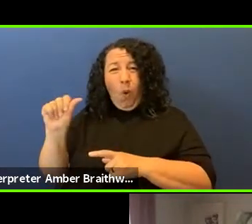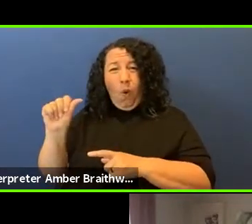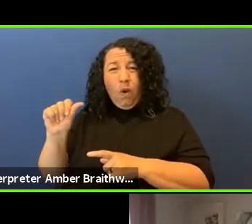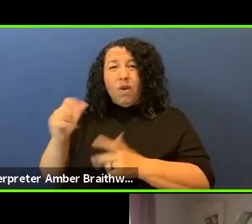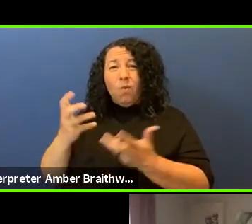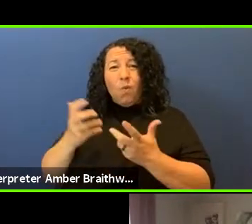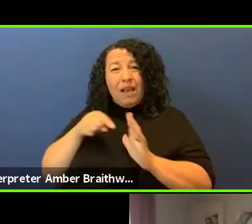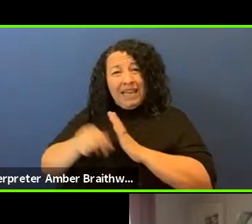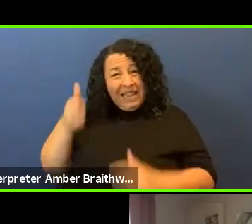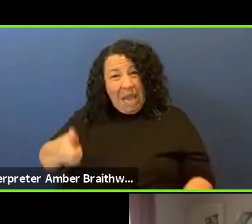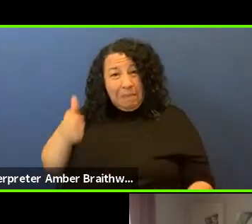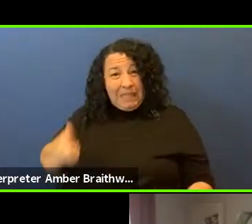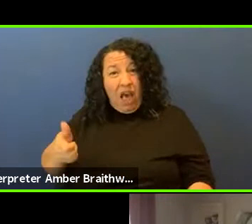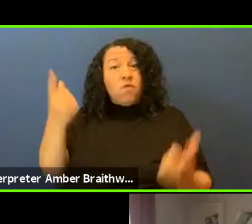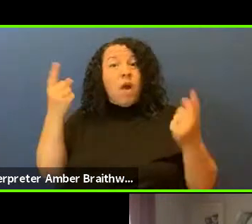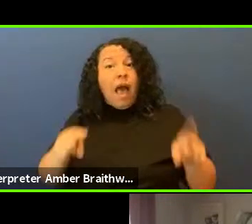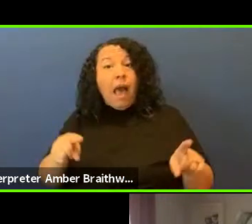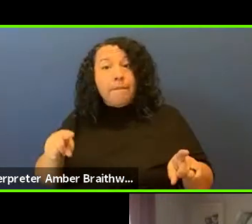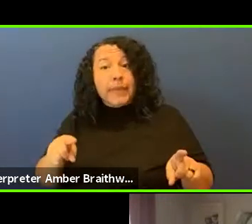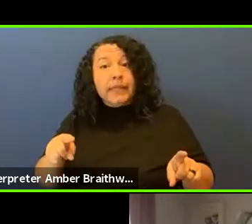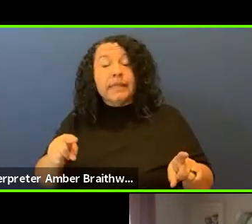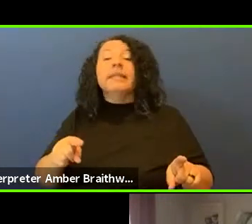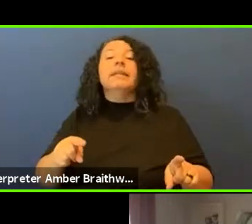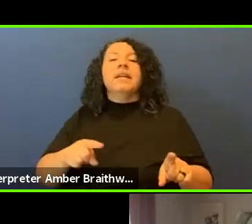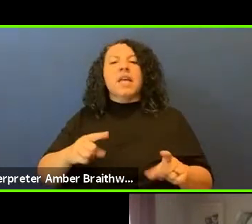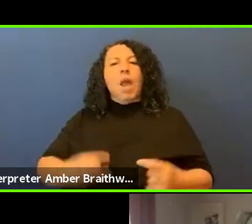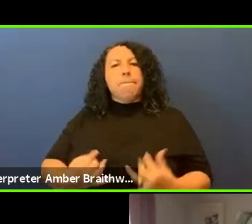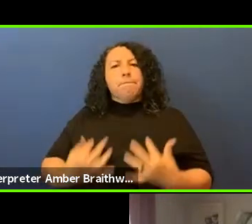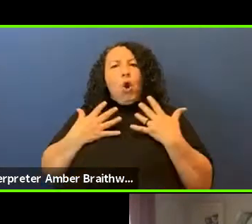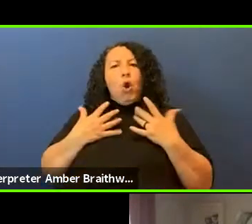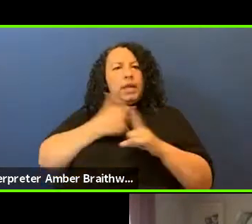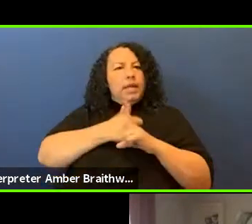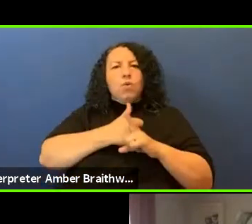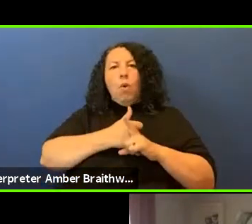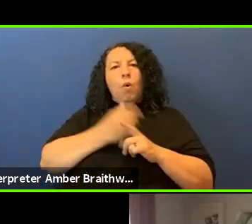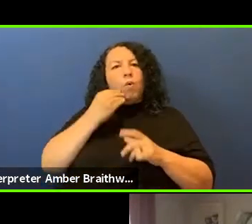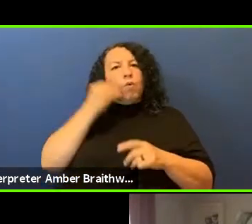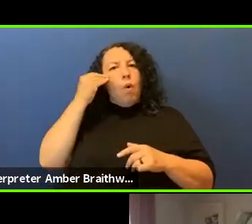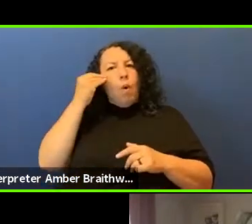His grandmother needed help with him. He was suicidal, he was in crisis,